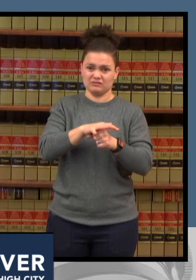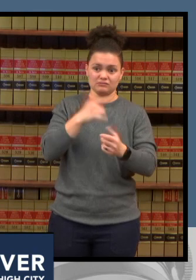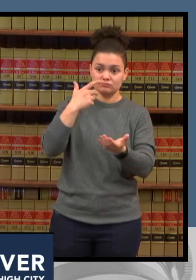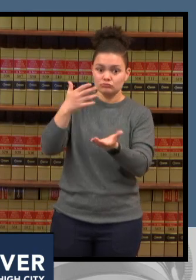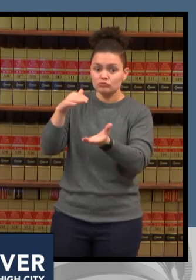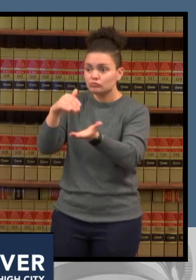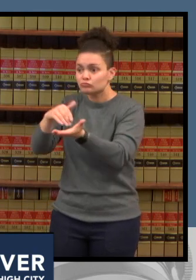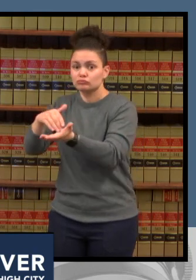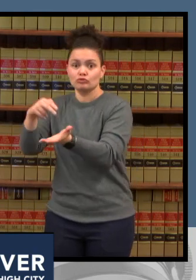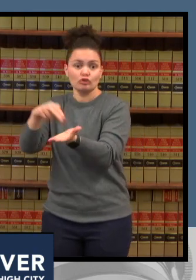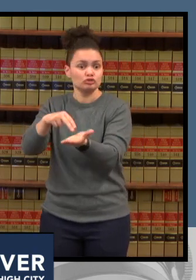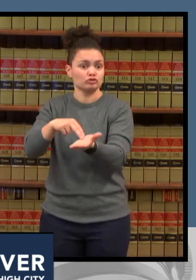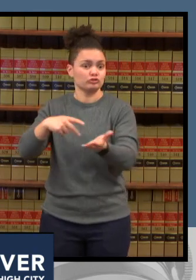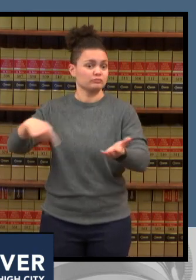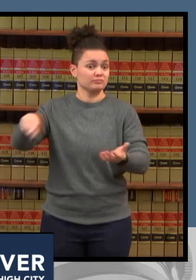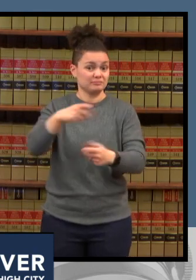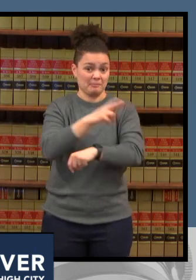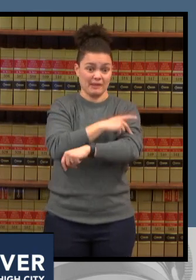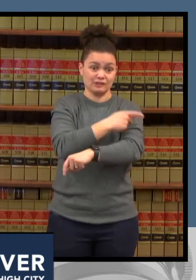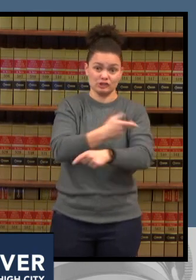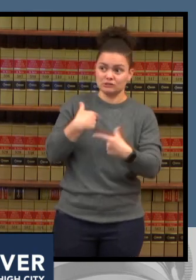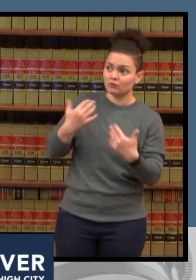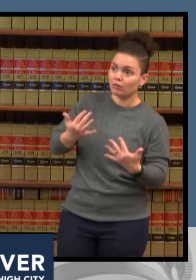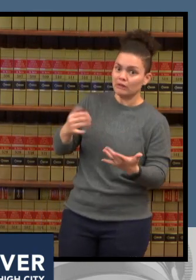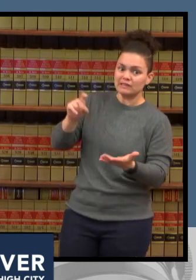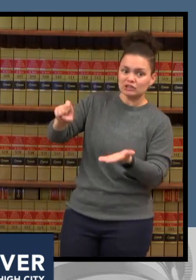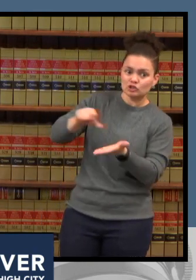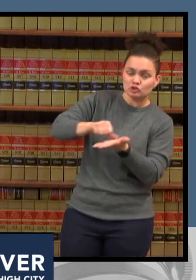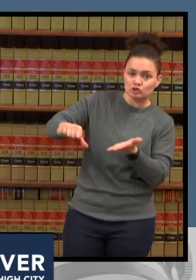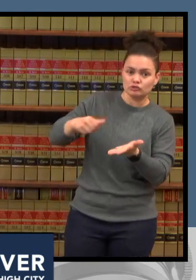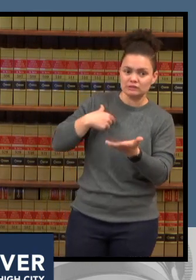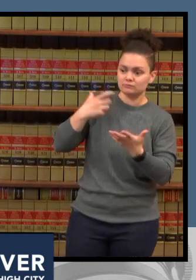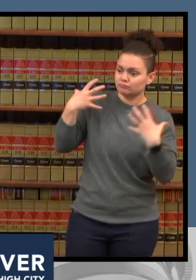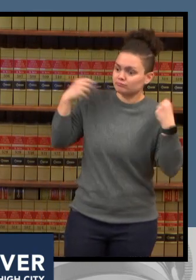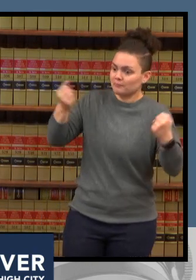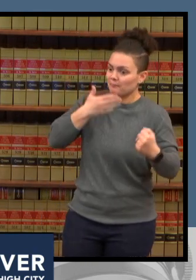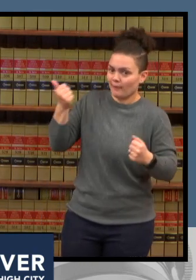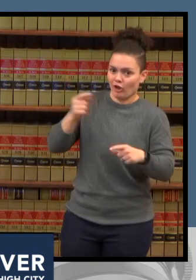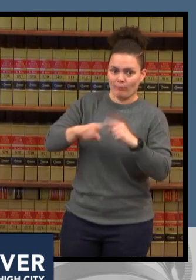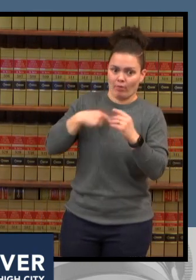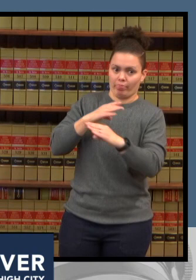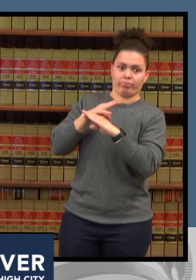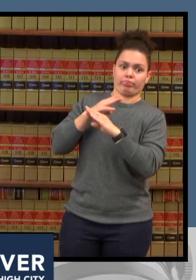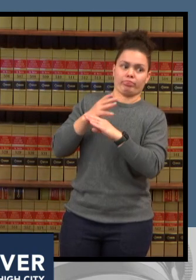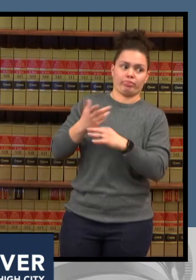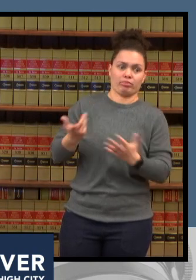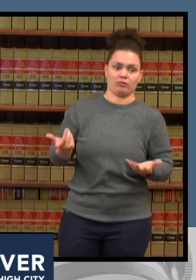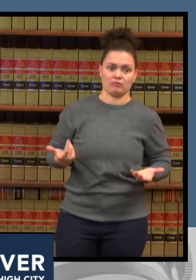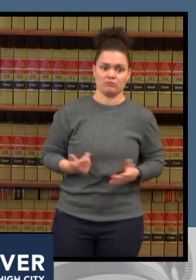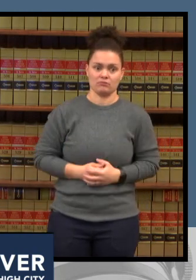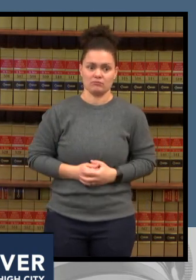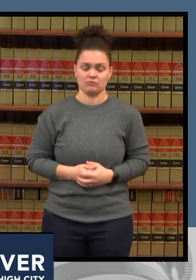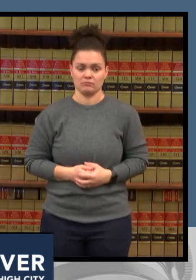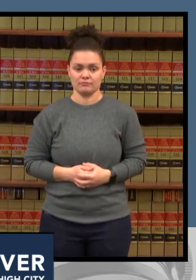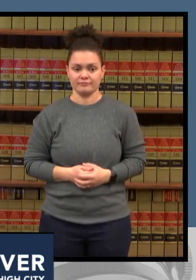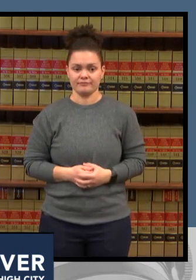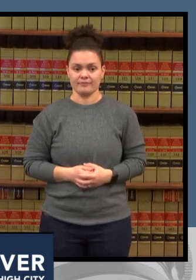because we are really having to um curb all of our ors just to allow space for all of the other